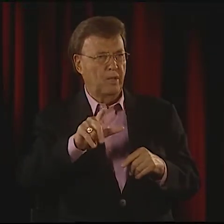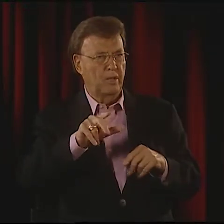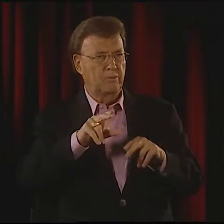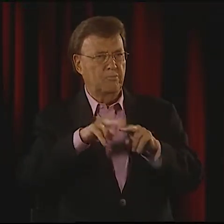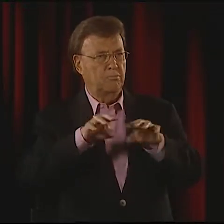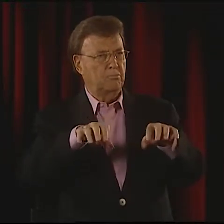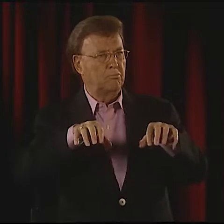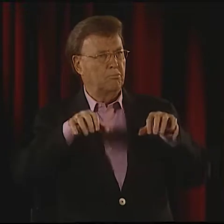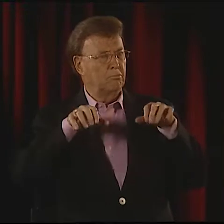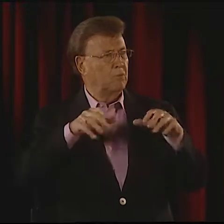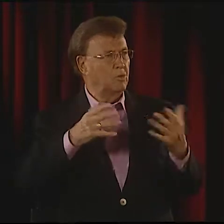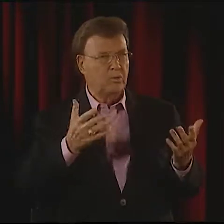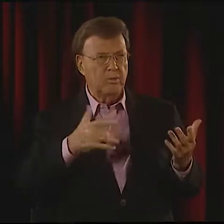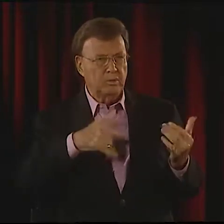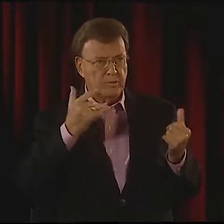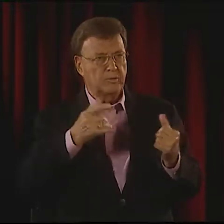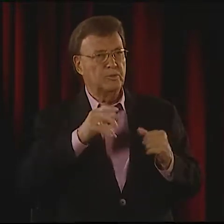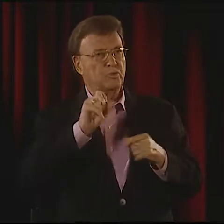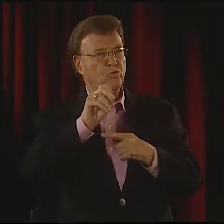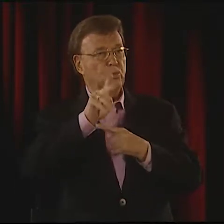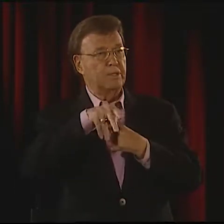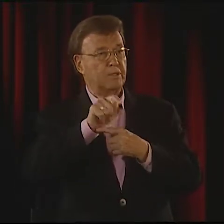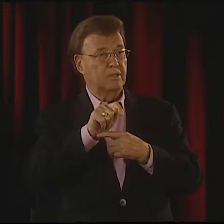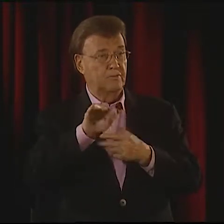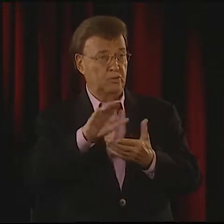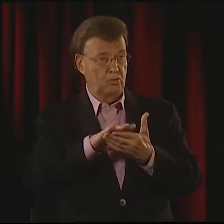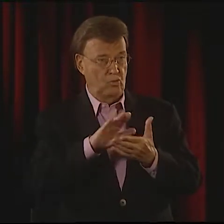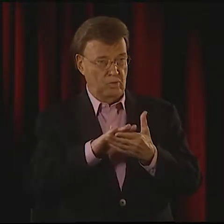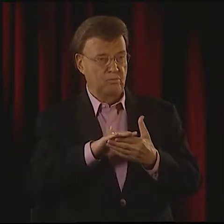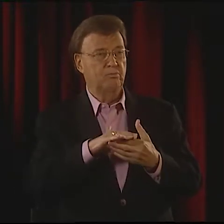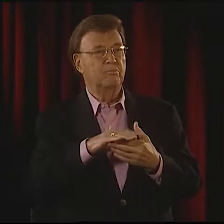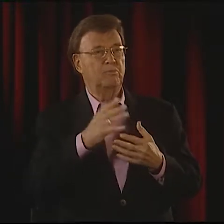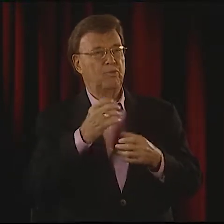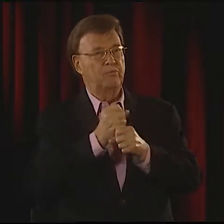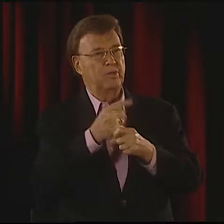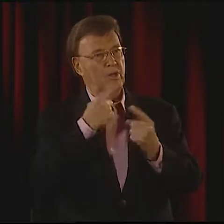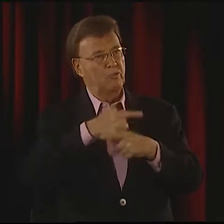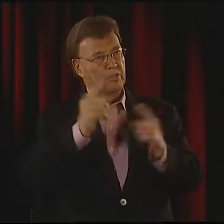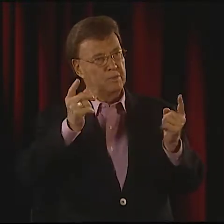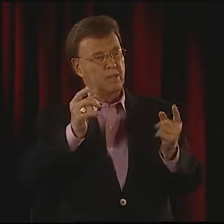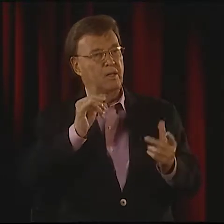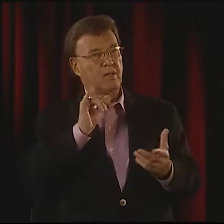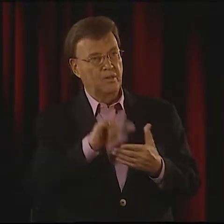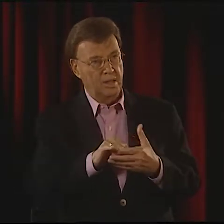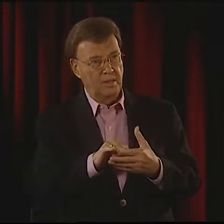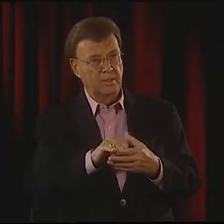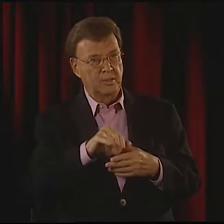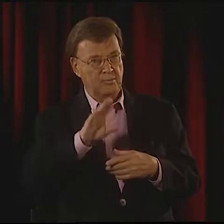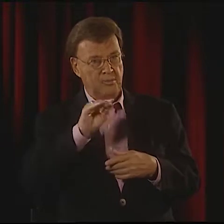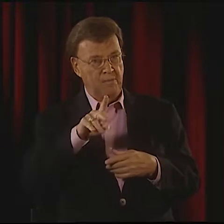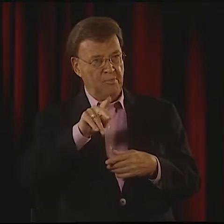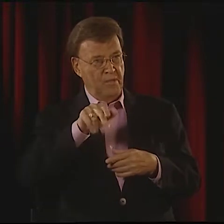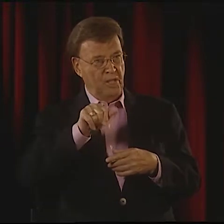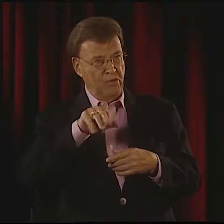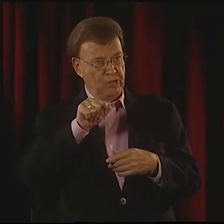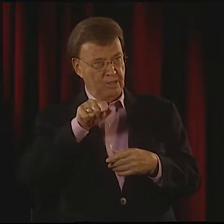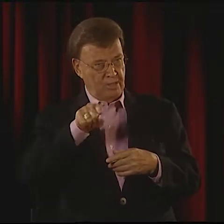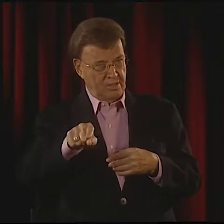TO GO INTO THE CHAPEL. EVERYBODY WAS SITTING THERE IN THE AUDIENCE. WE REALLY DID NOT KNOW WHAT IT WAS FOR,